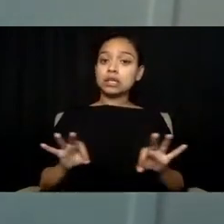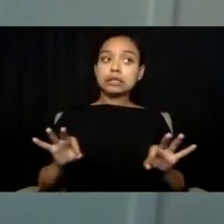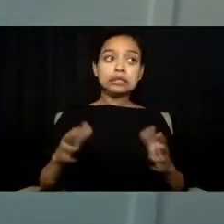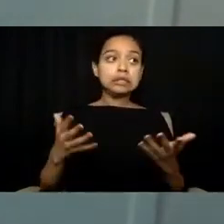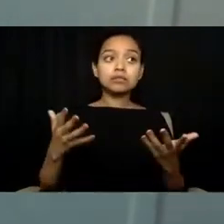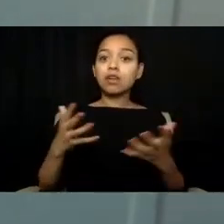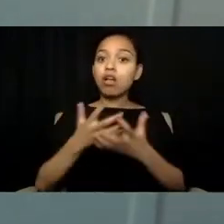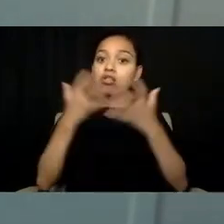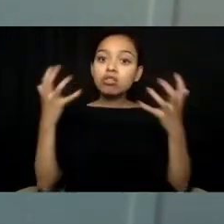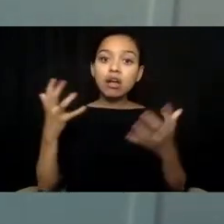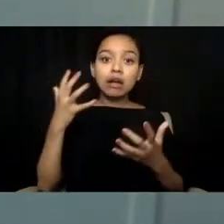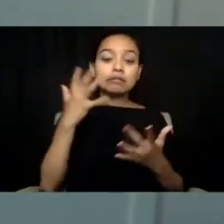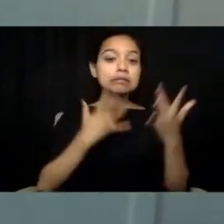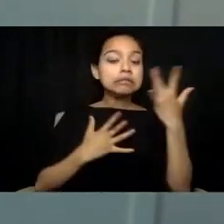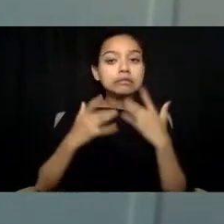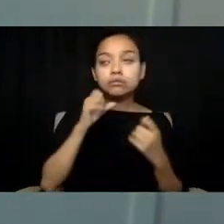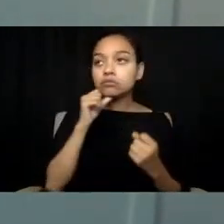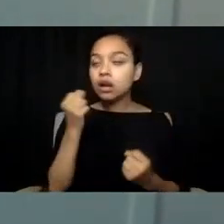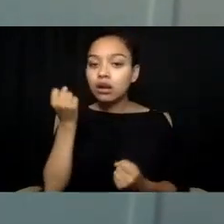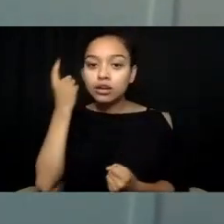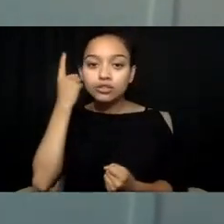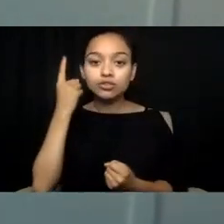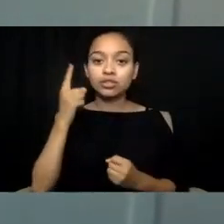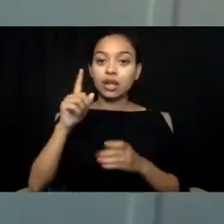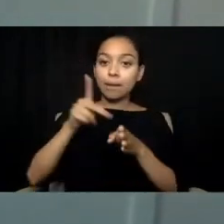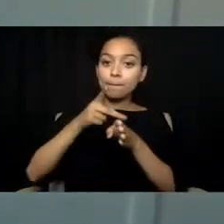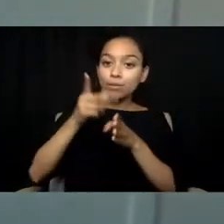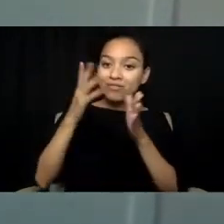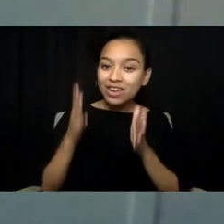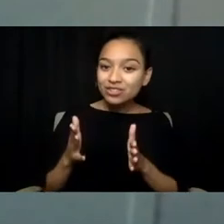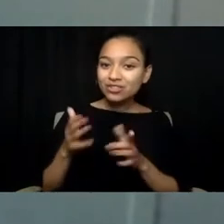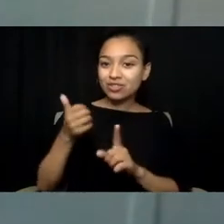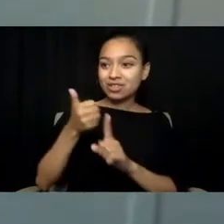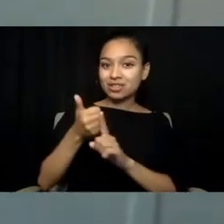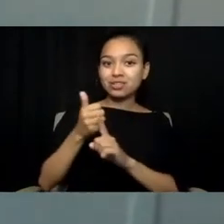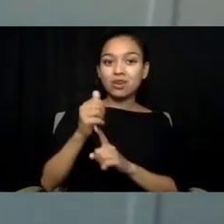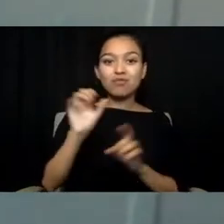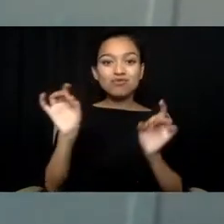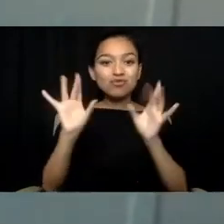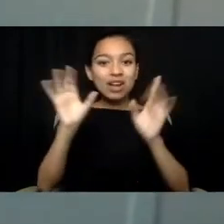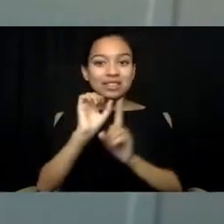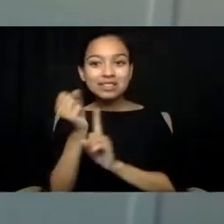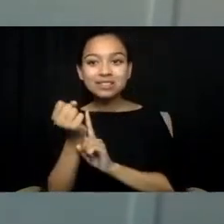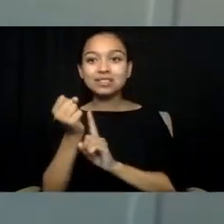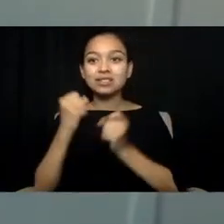by professionals around crisis supports and suicide prevention.